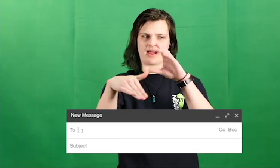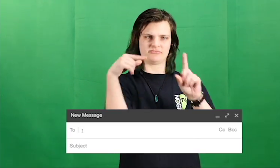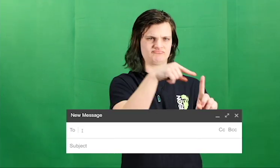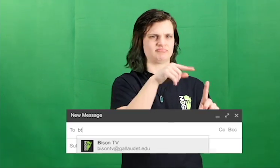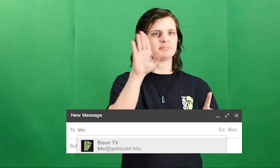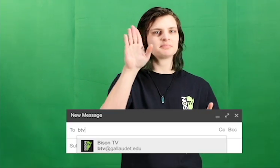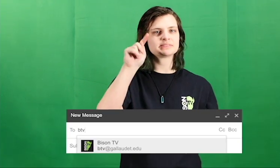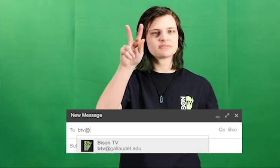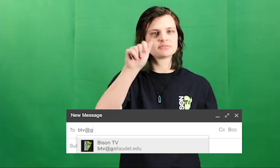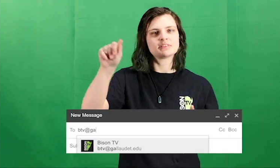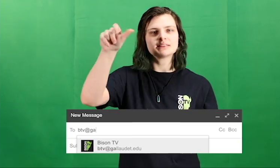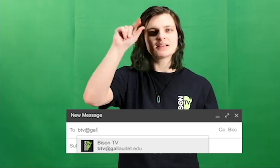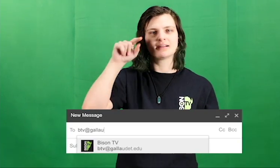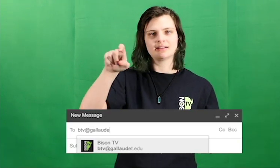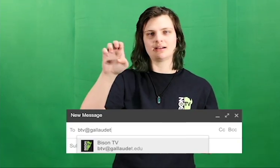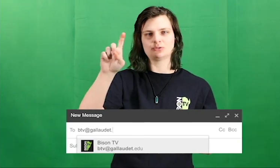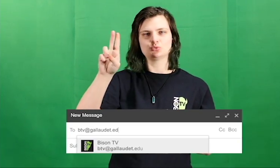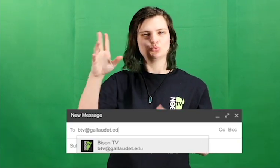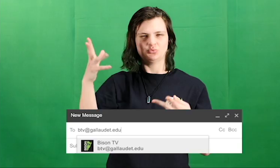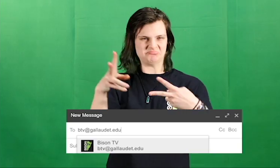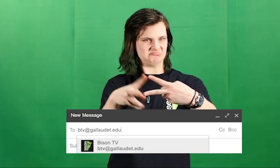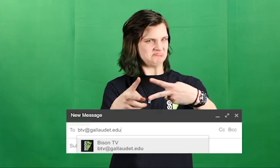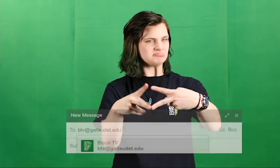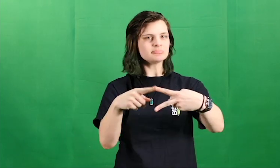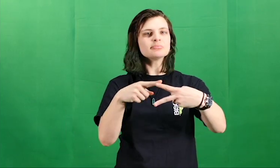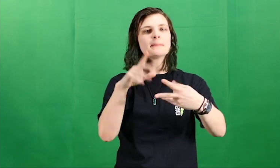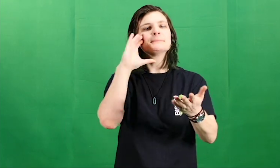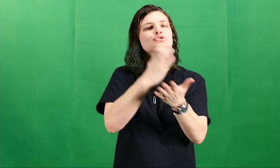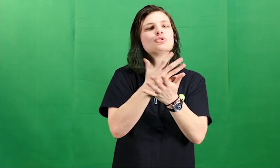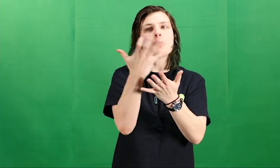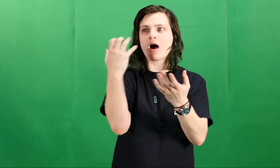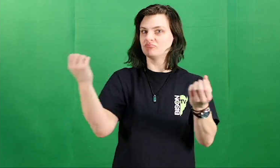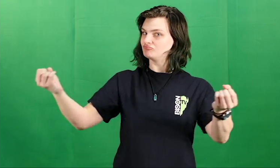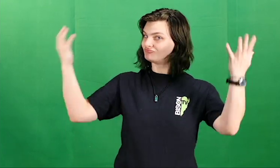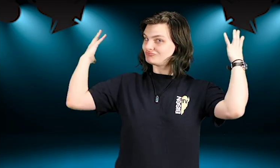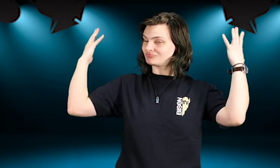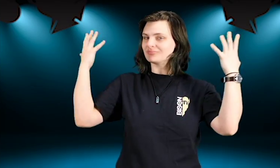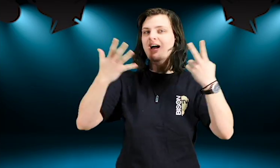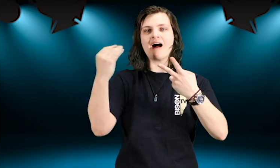Email btv@gallaudet.edu two things: any images you want on the green screen.